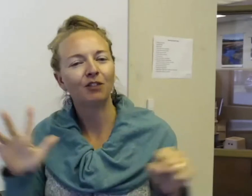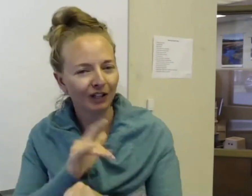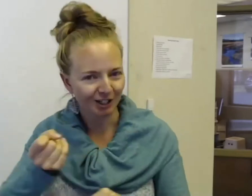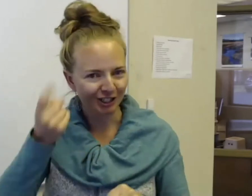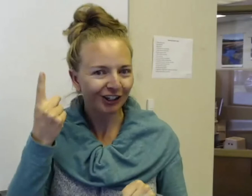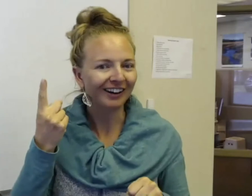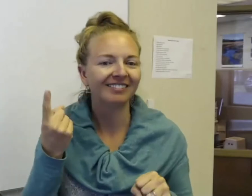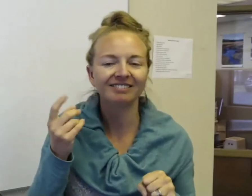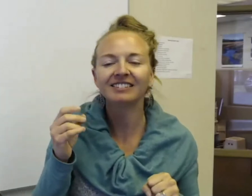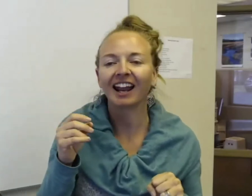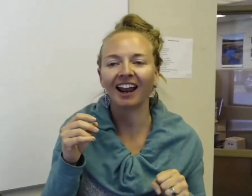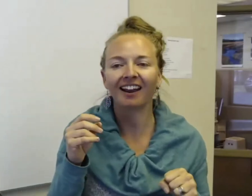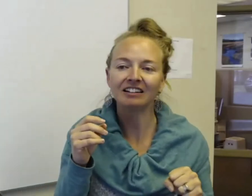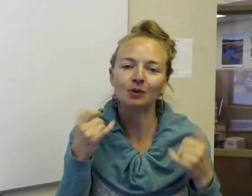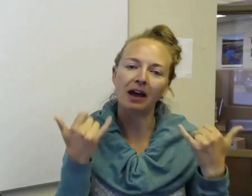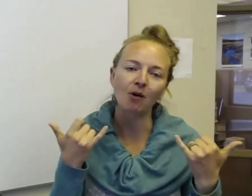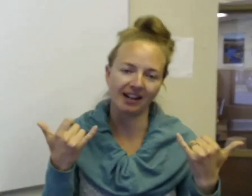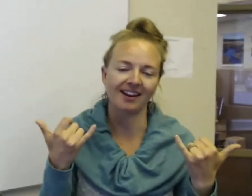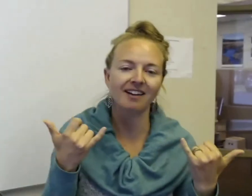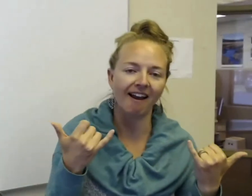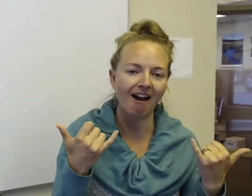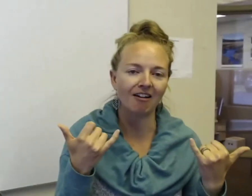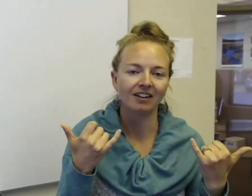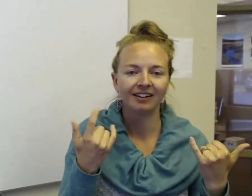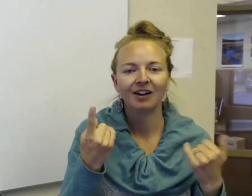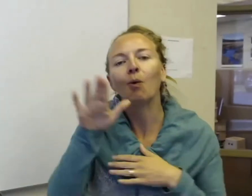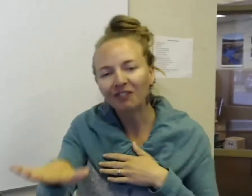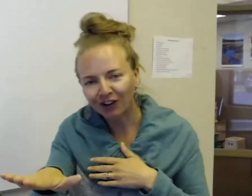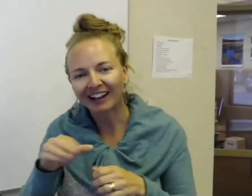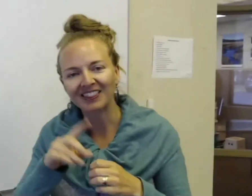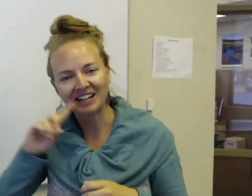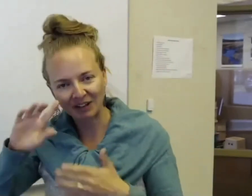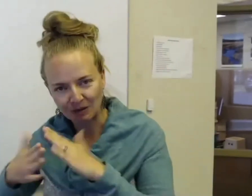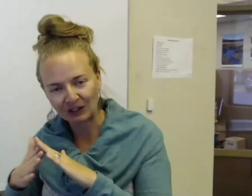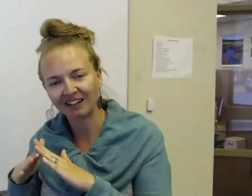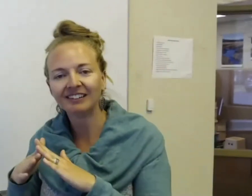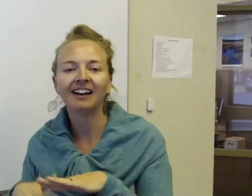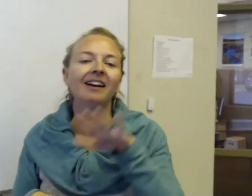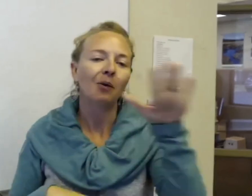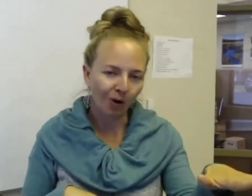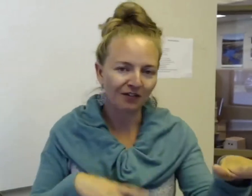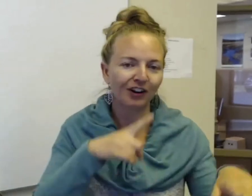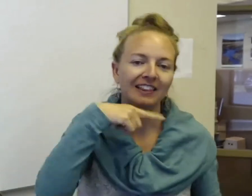fully understood. And so nowadays I have one foot in the deaf community, one foot in the